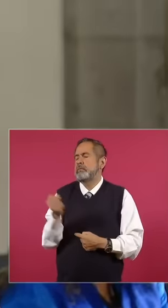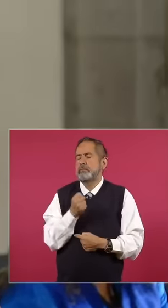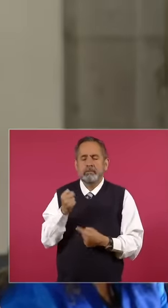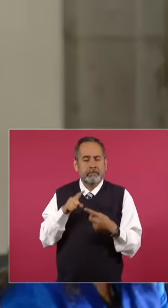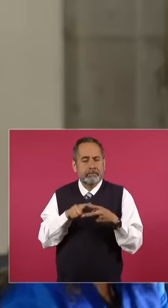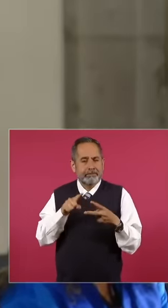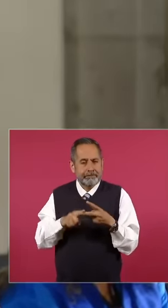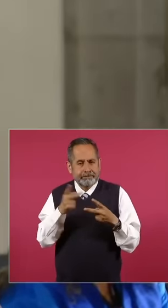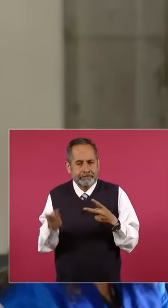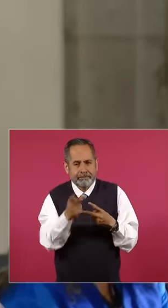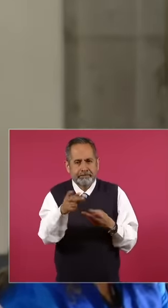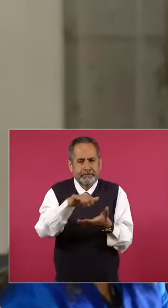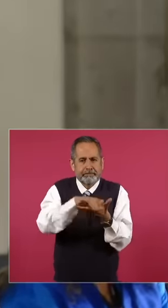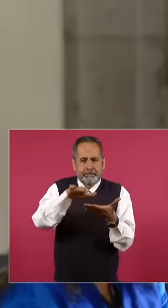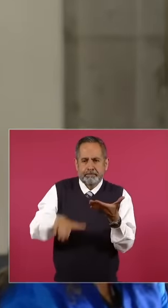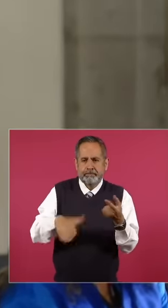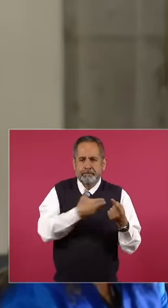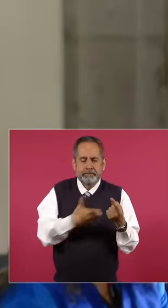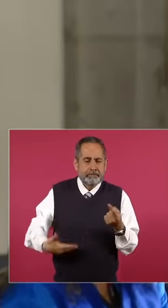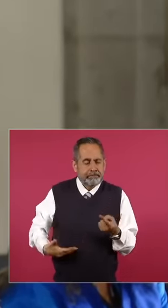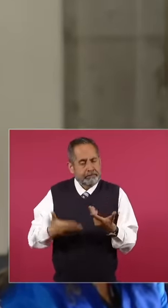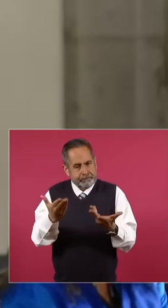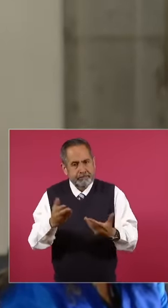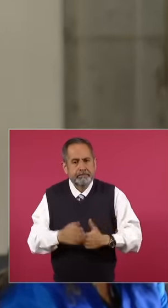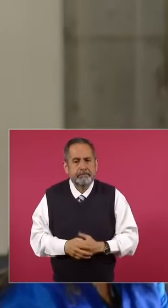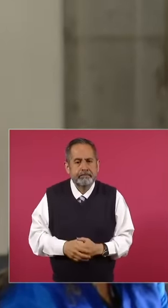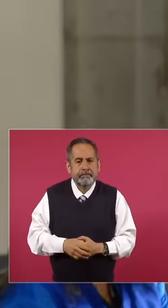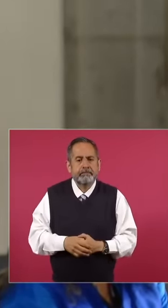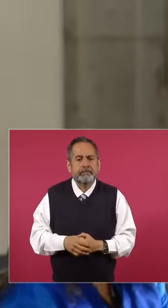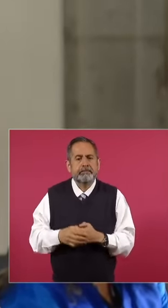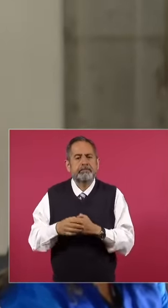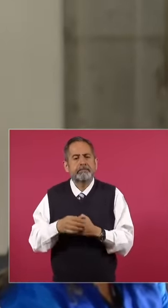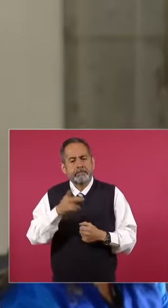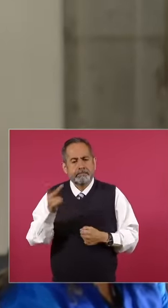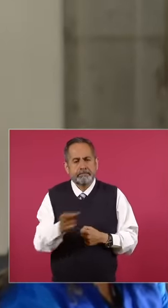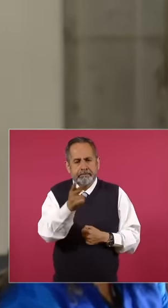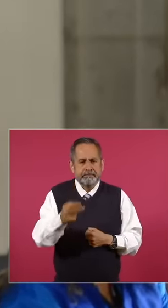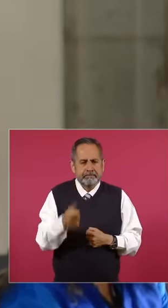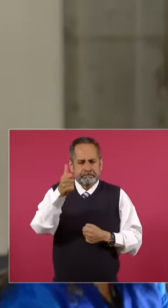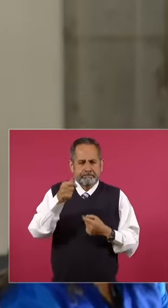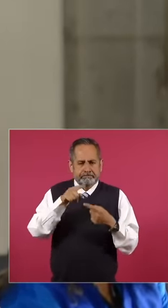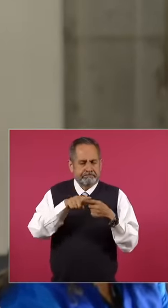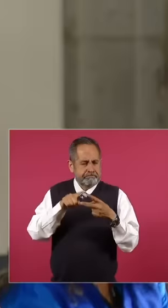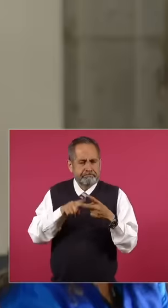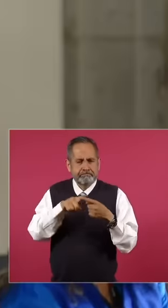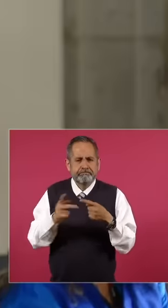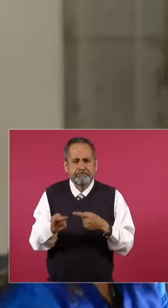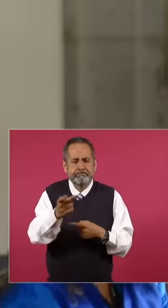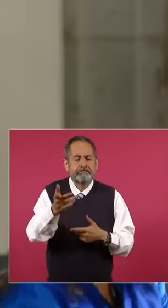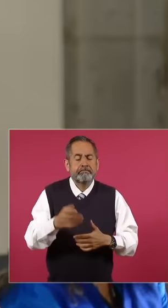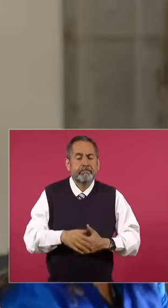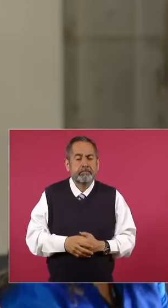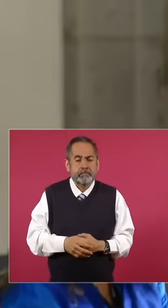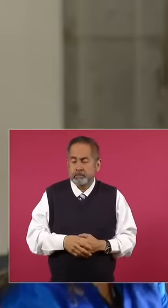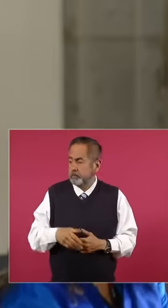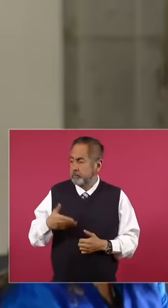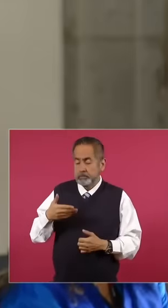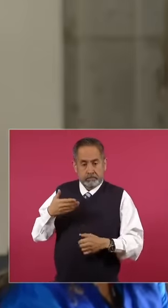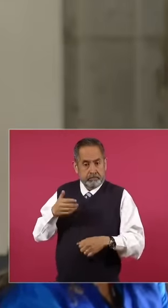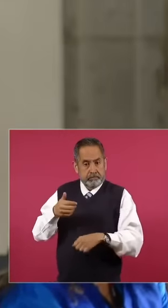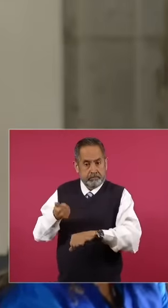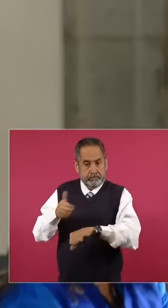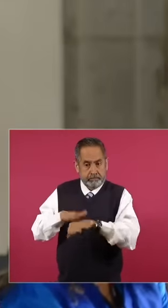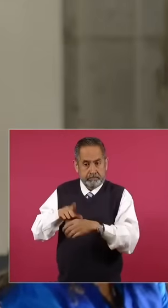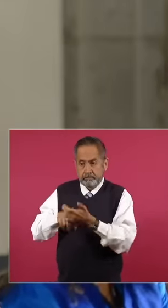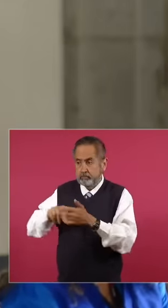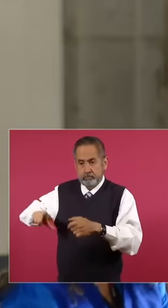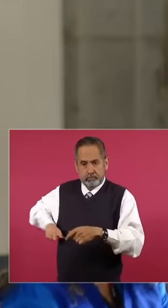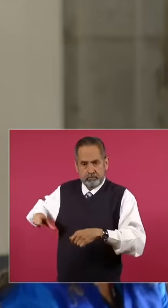to the president's wife uh the question begins like this uh this administration is about 19